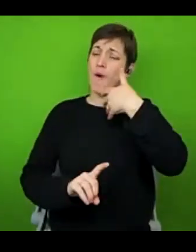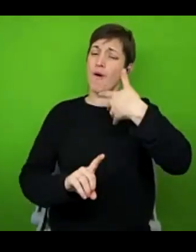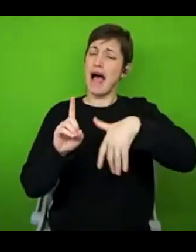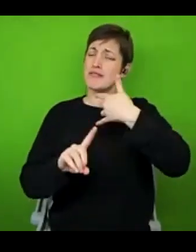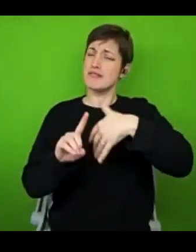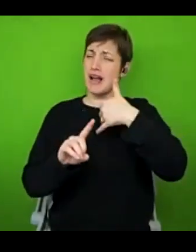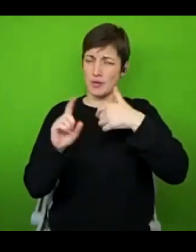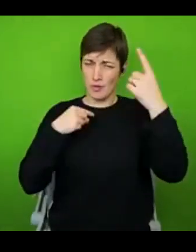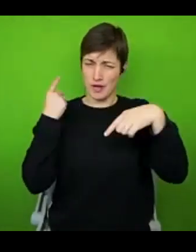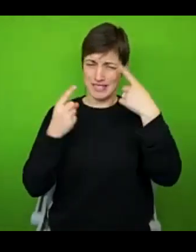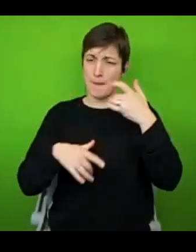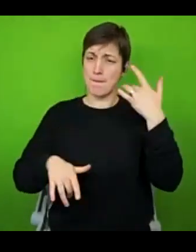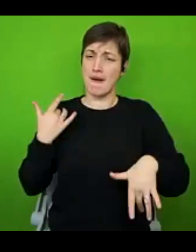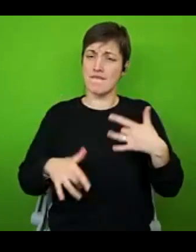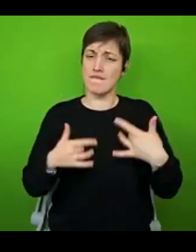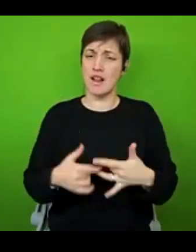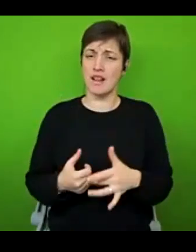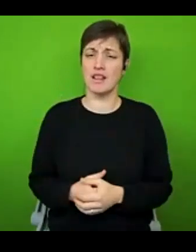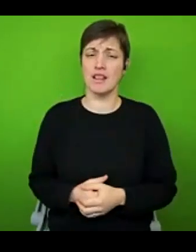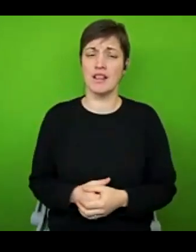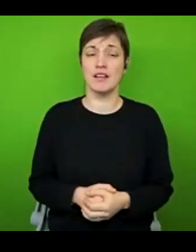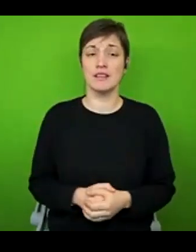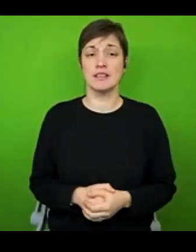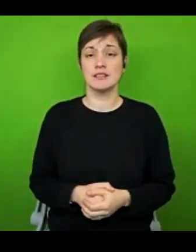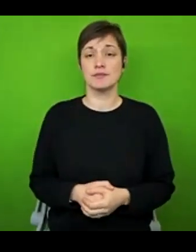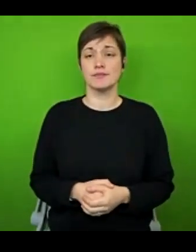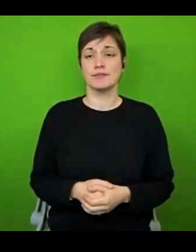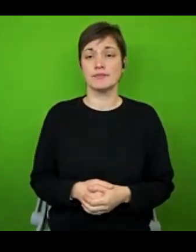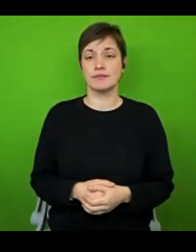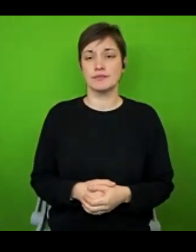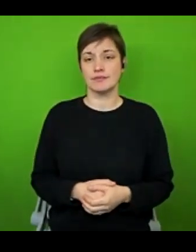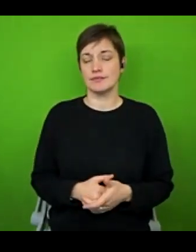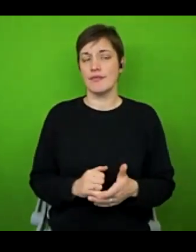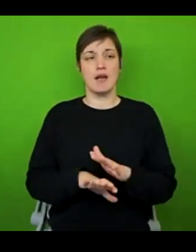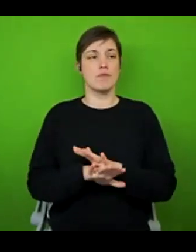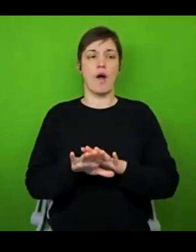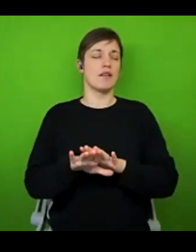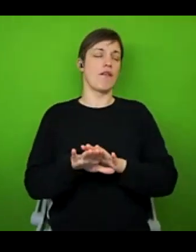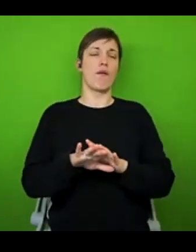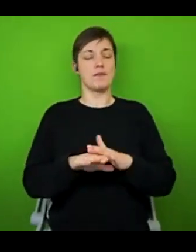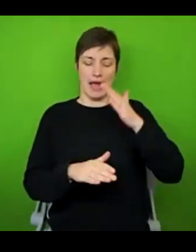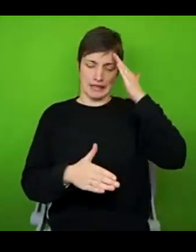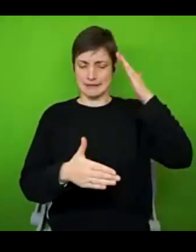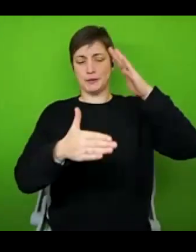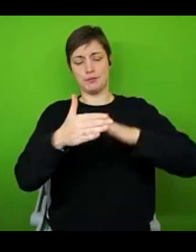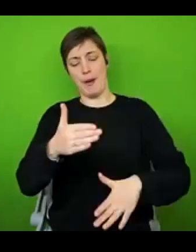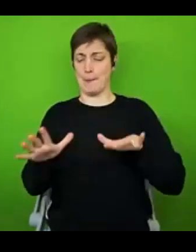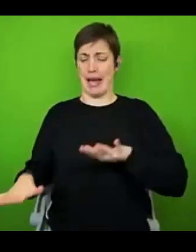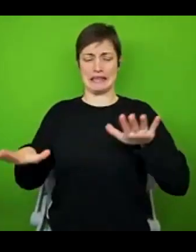painful. Now, I'm not going to claim to be any kind of expert on the art of pacing, because goodness knows even now, we're